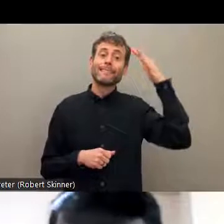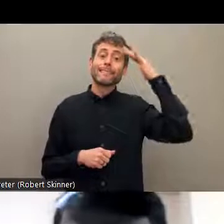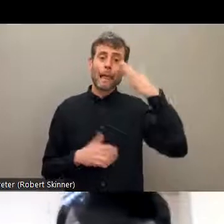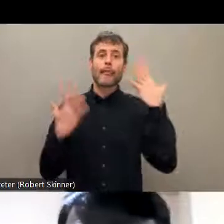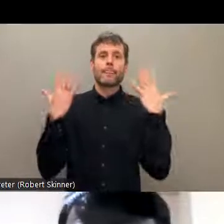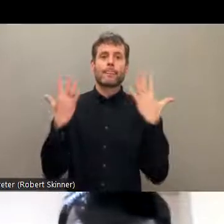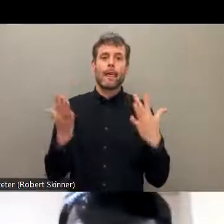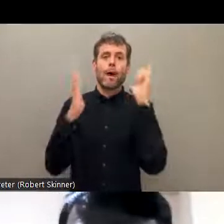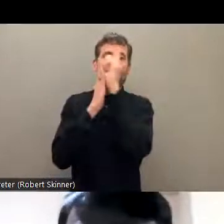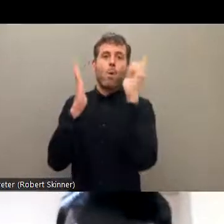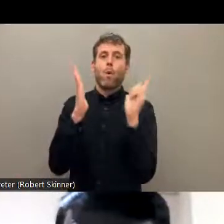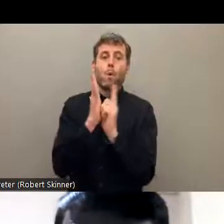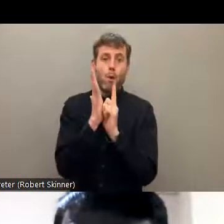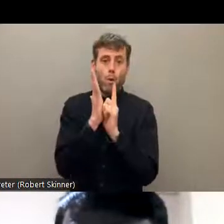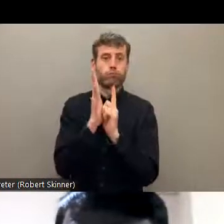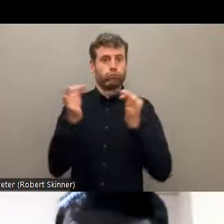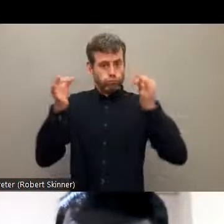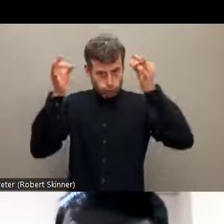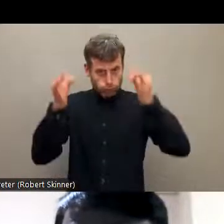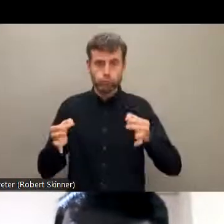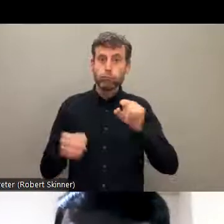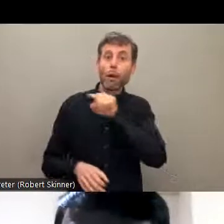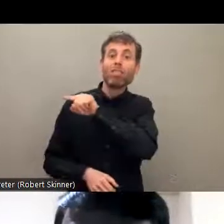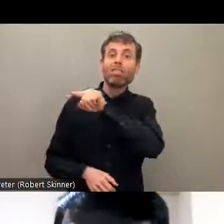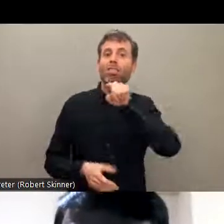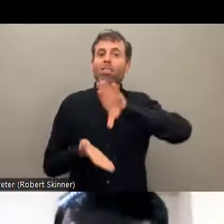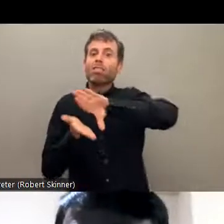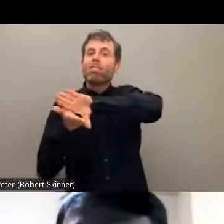legal in these areas, in these coming up next, and I